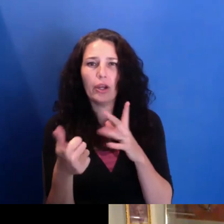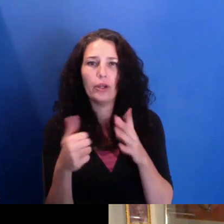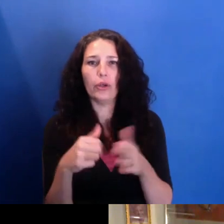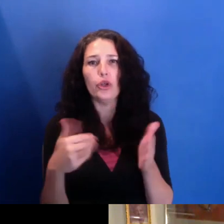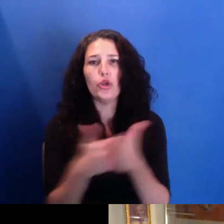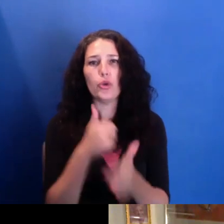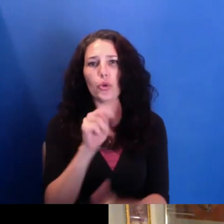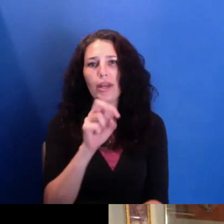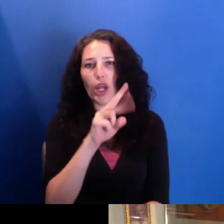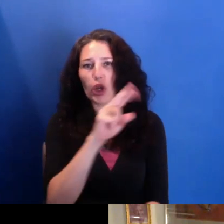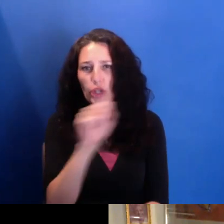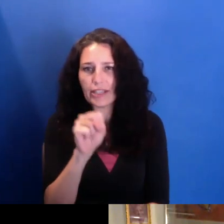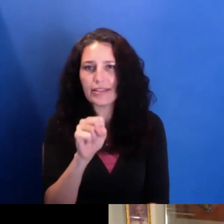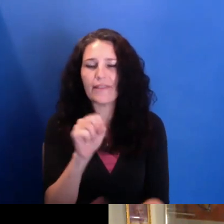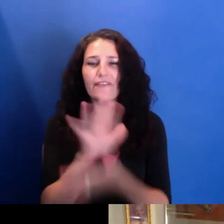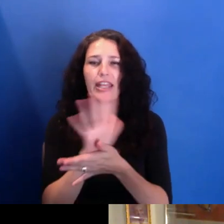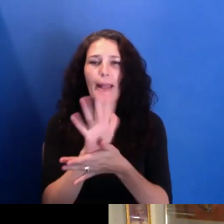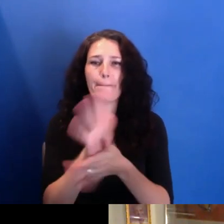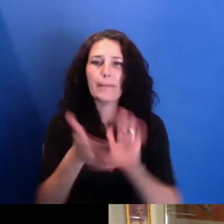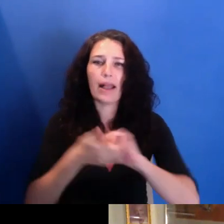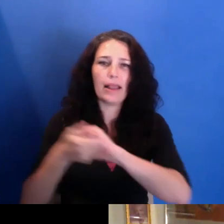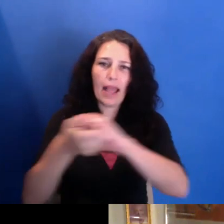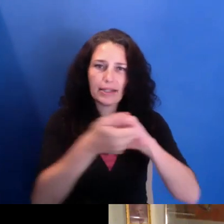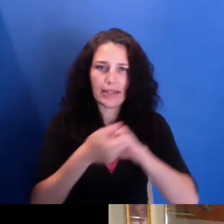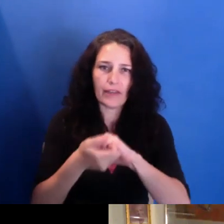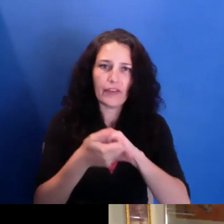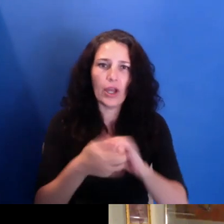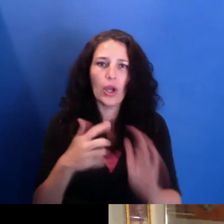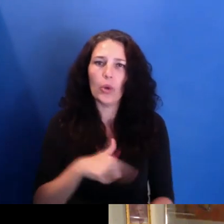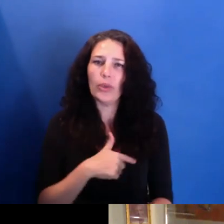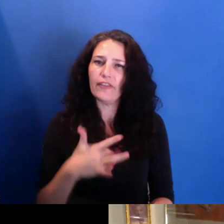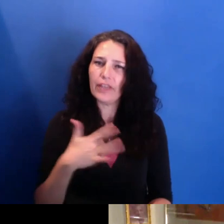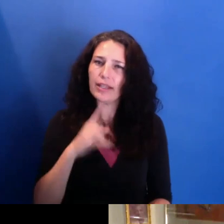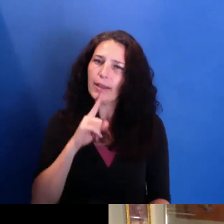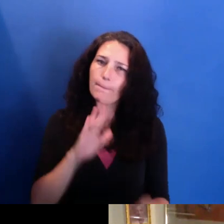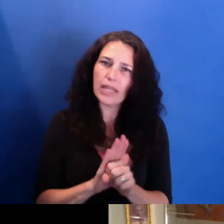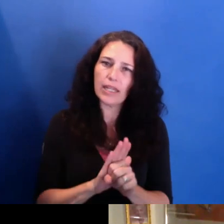to building out and developing these spaces and, you know,